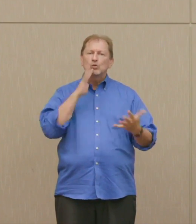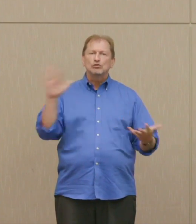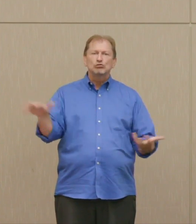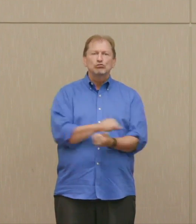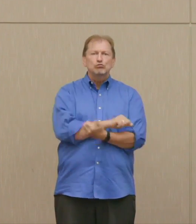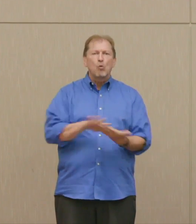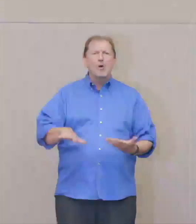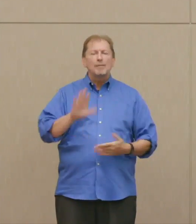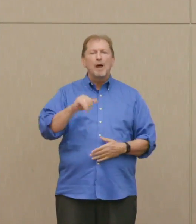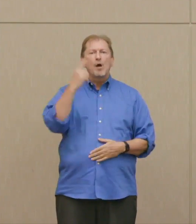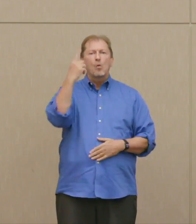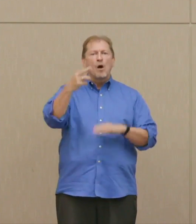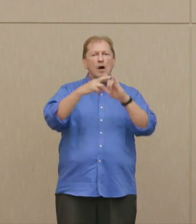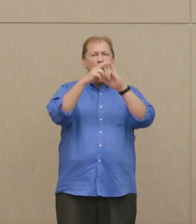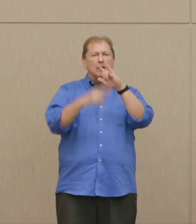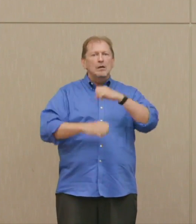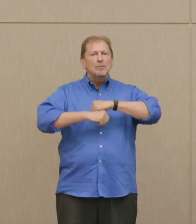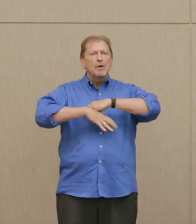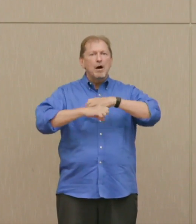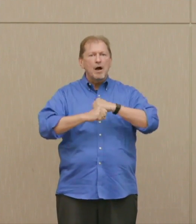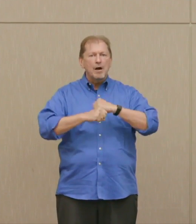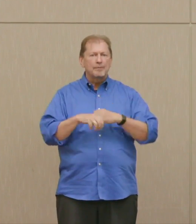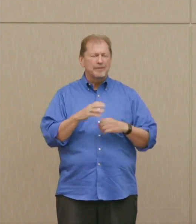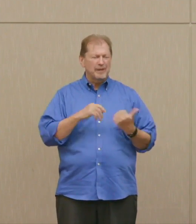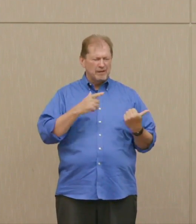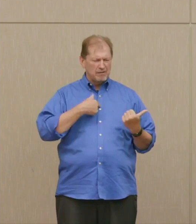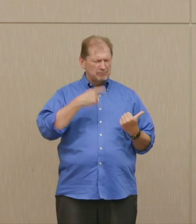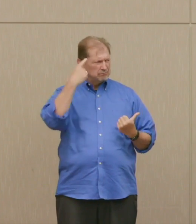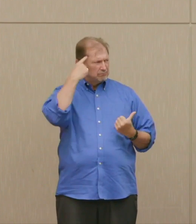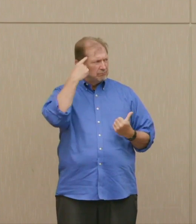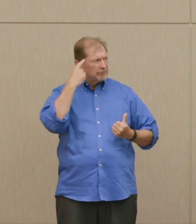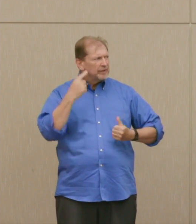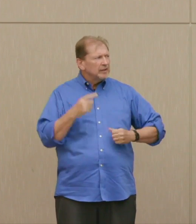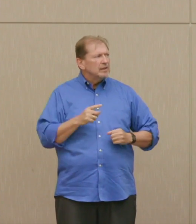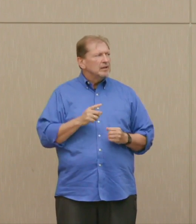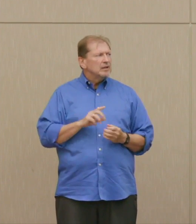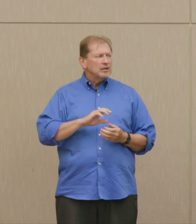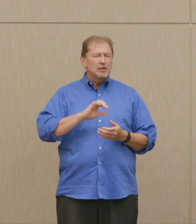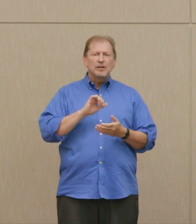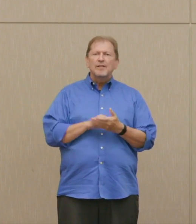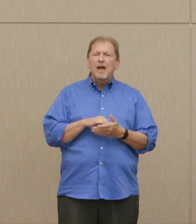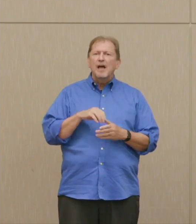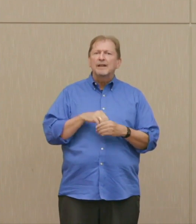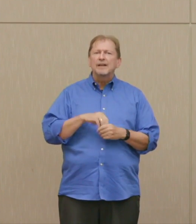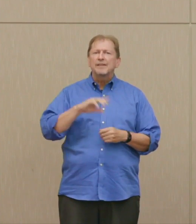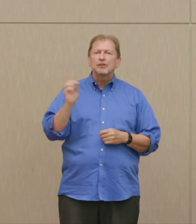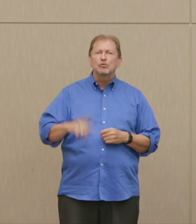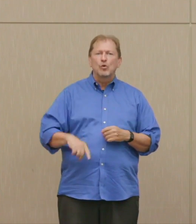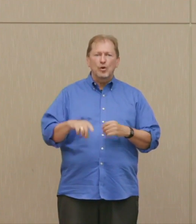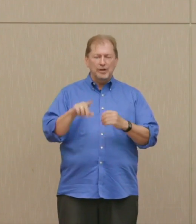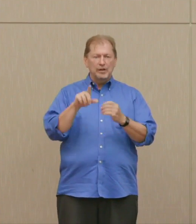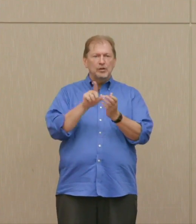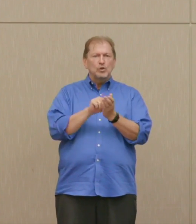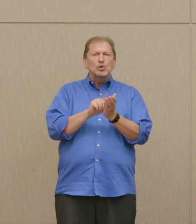I may have been the only person looking at the Detroit News who knew immediately what that bomb was, literally.